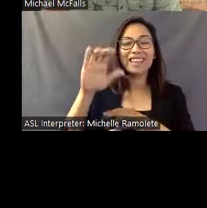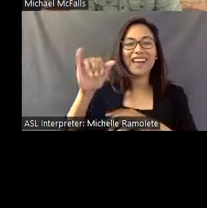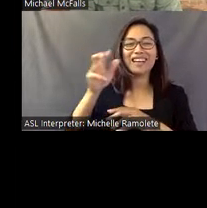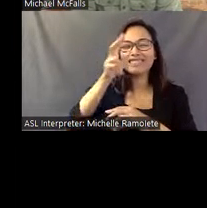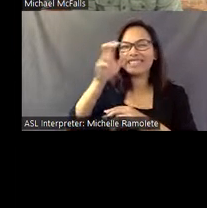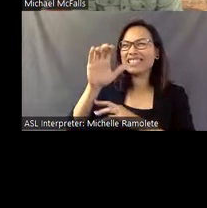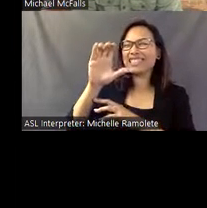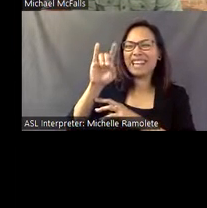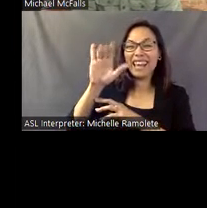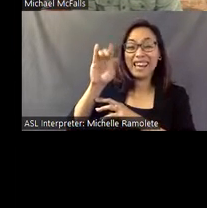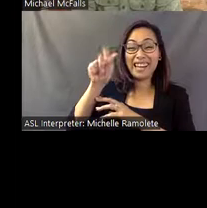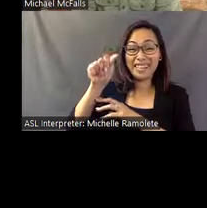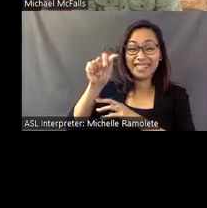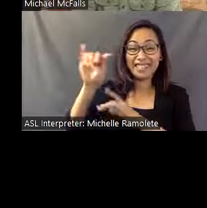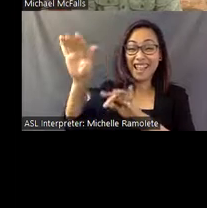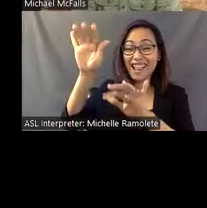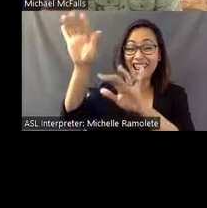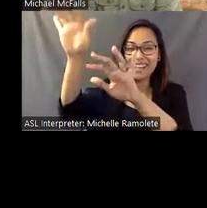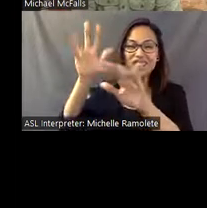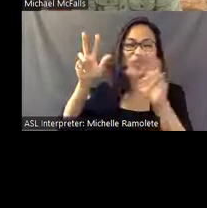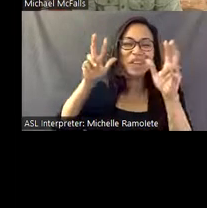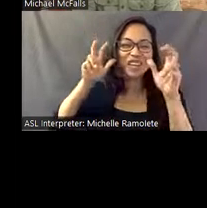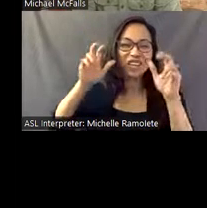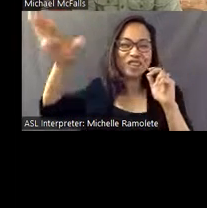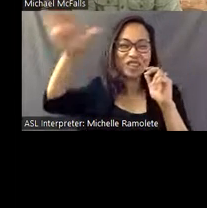And it was really important that you could hear the cicadas throughout these recordings